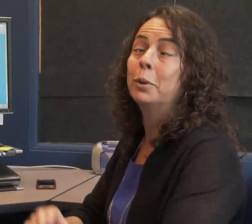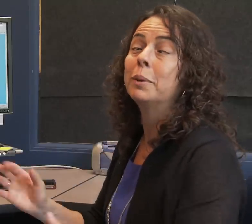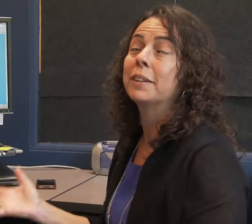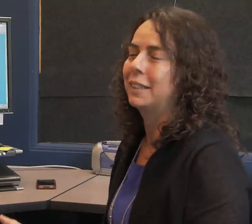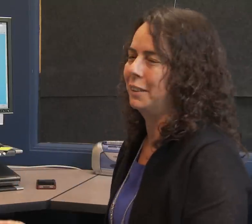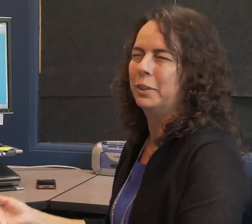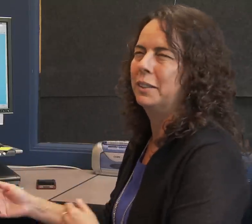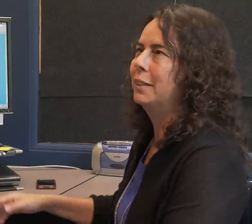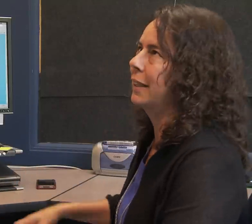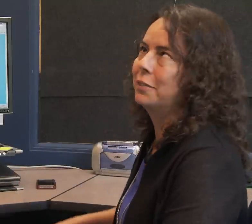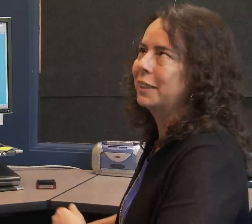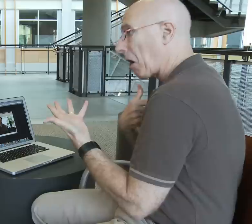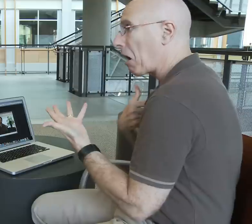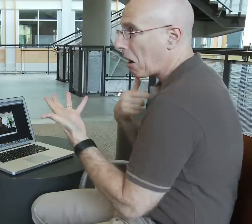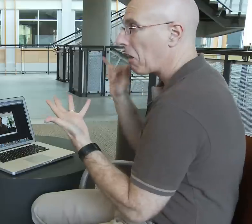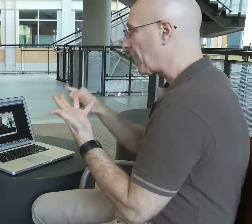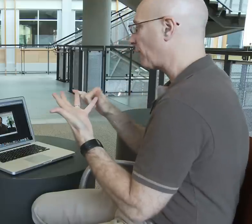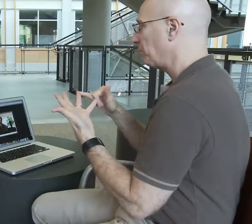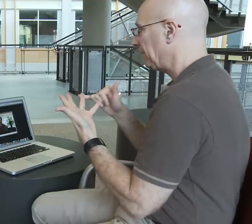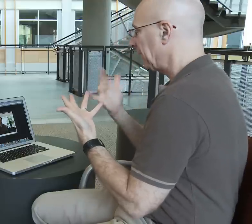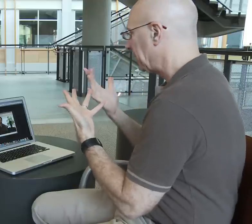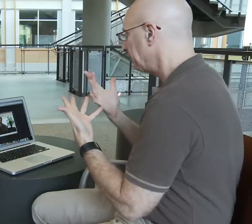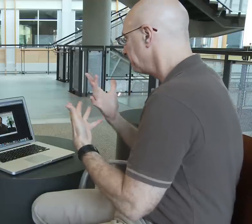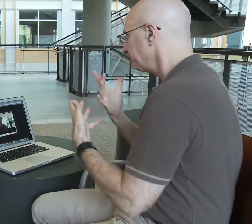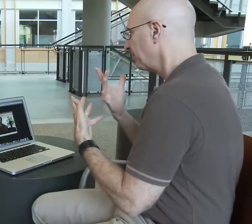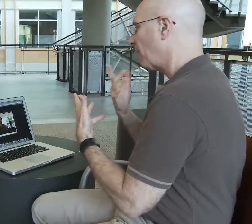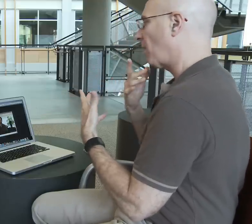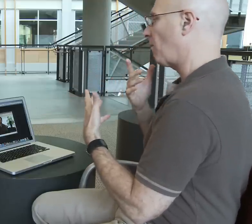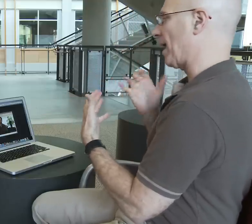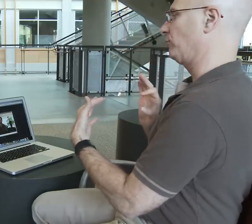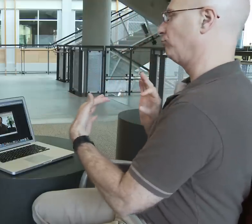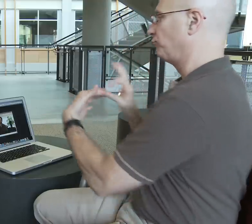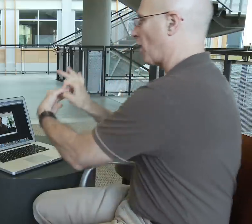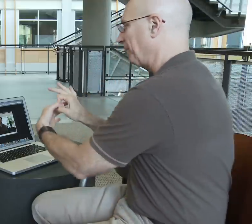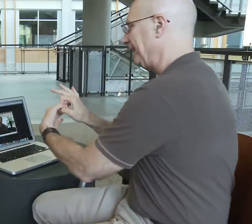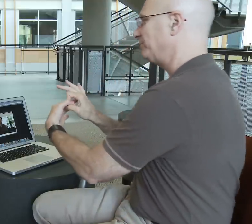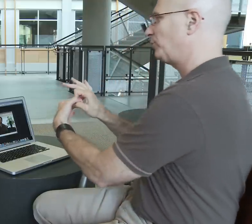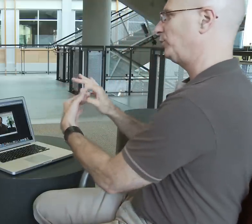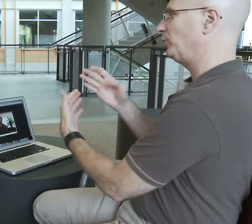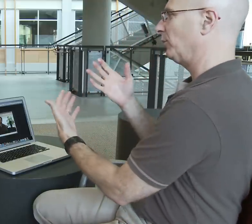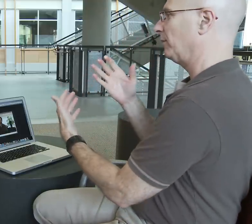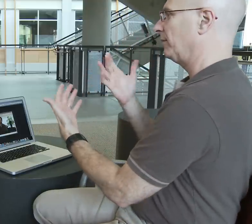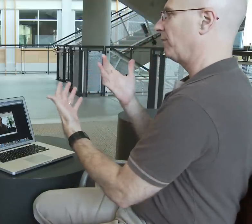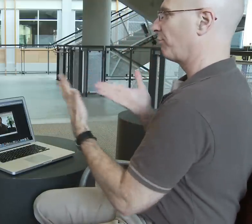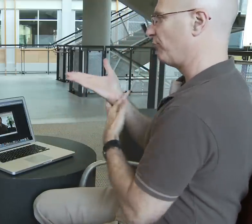And I'm sure it will be fantastic when it gets fixed. [Rob Roth, signing - English interpretation] I'm an artist, and so I was particularly interested, and...